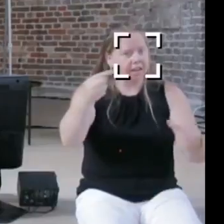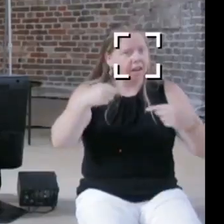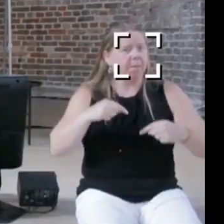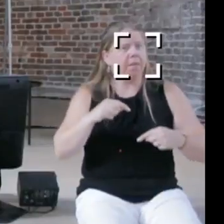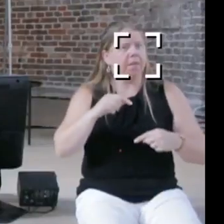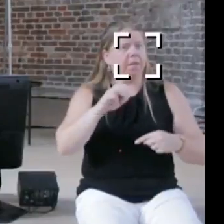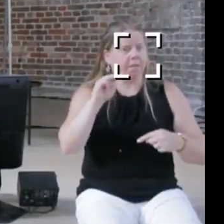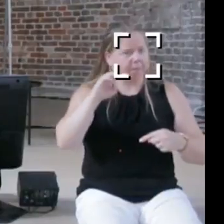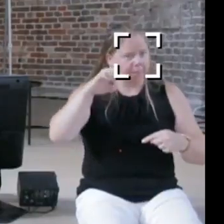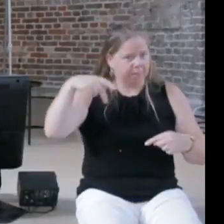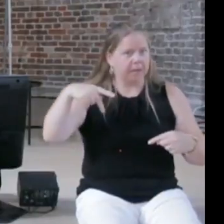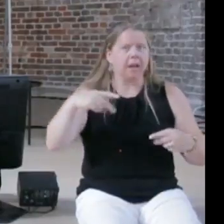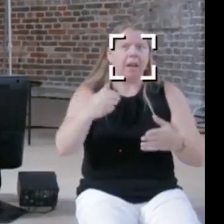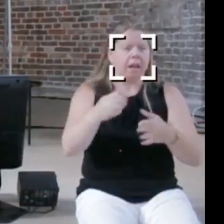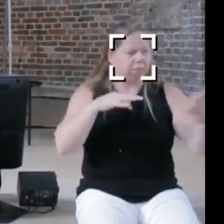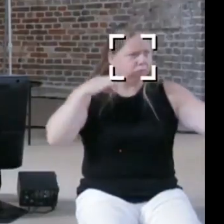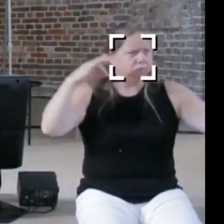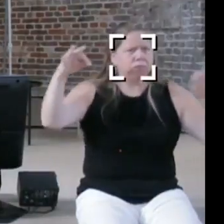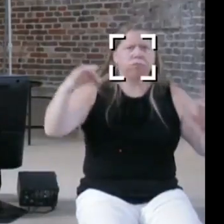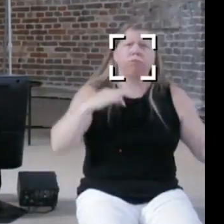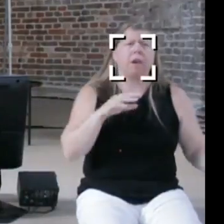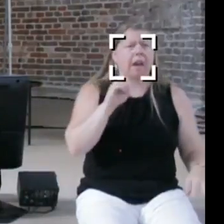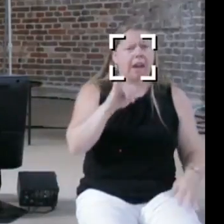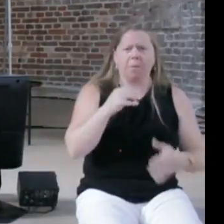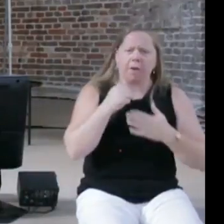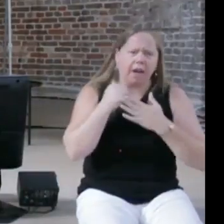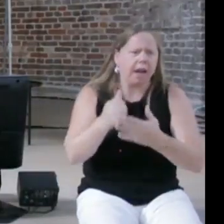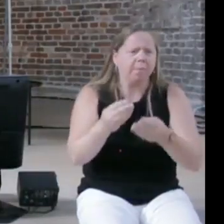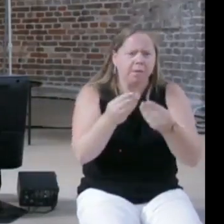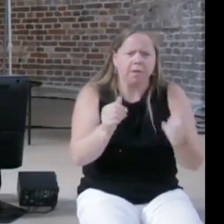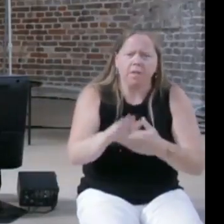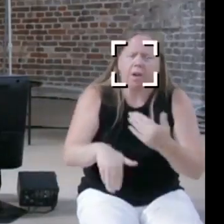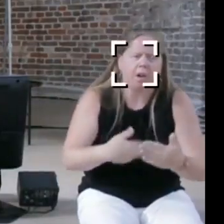problems, that it will get rid of fake accounts and it will get rid of illegal behavior on